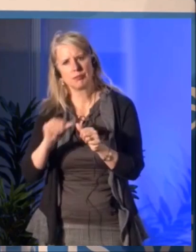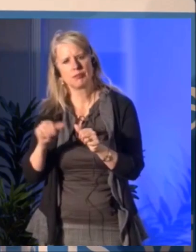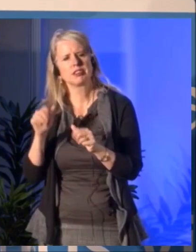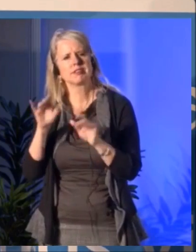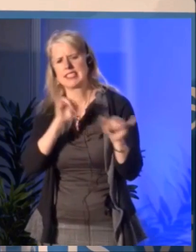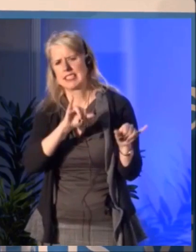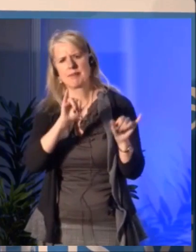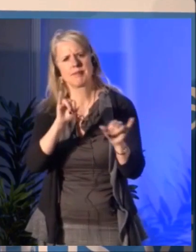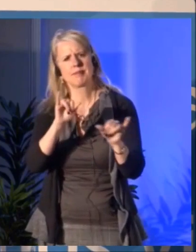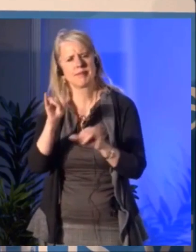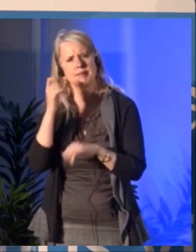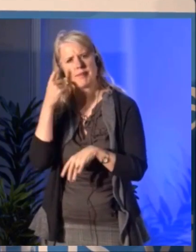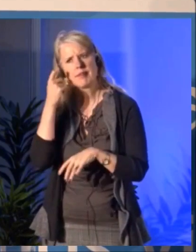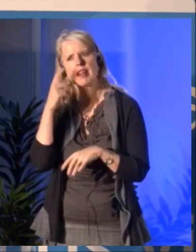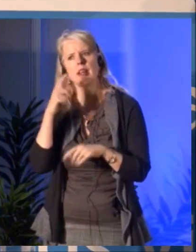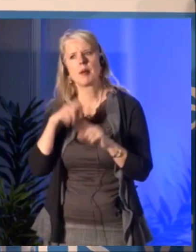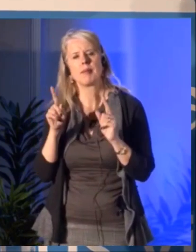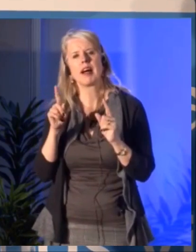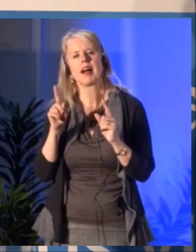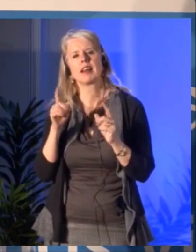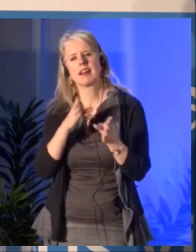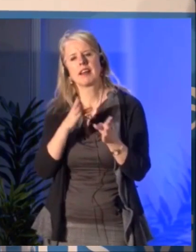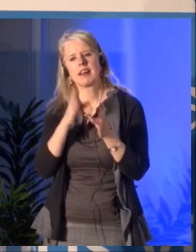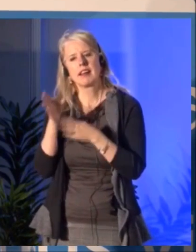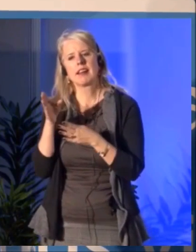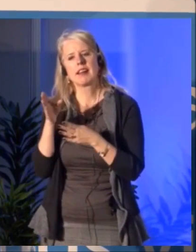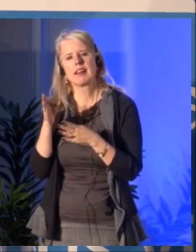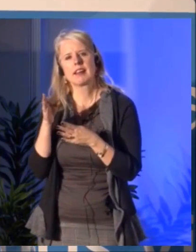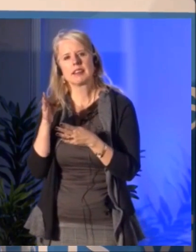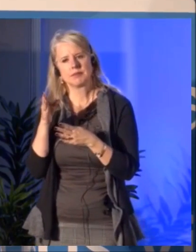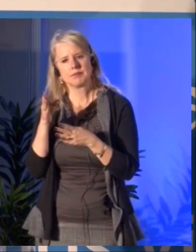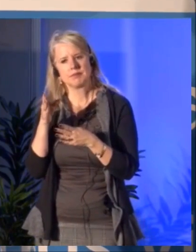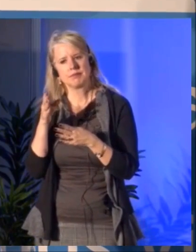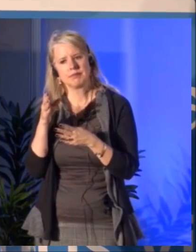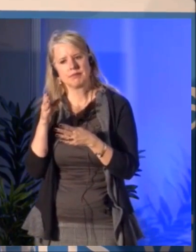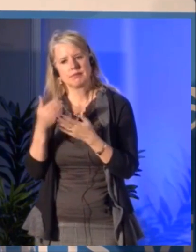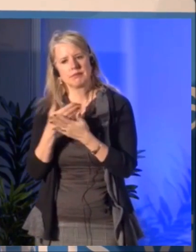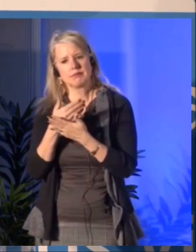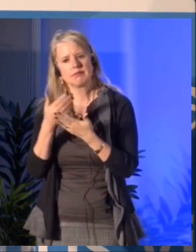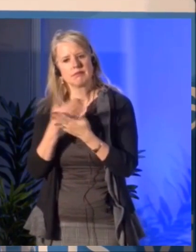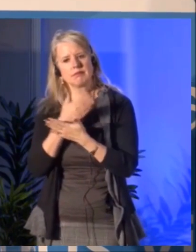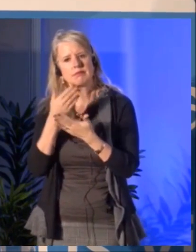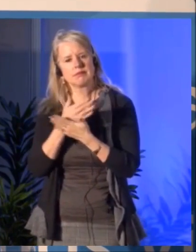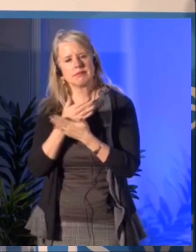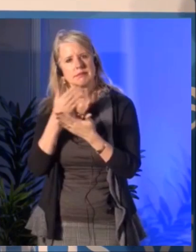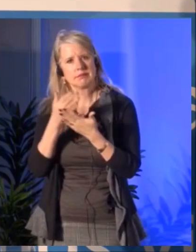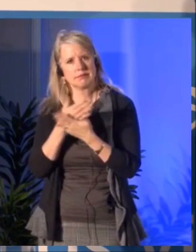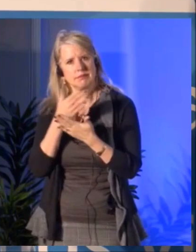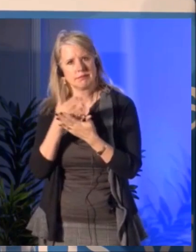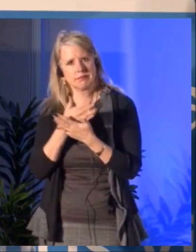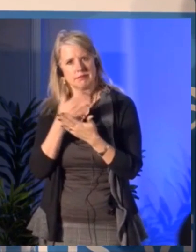and accessing international markers digital can do a lot for these artists and we want to develop that.